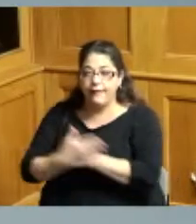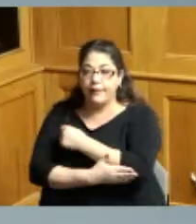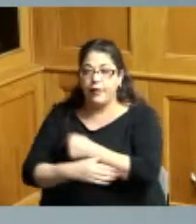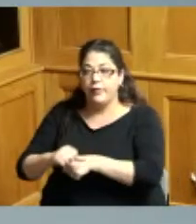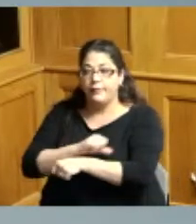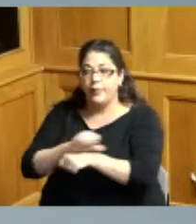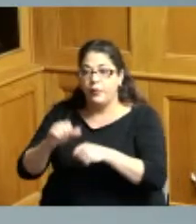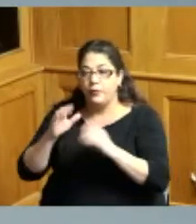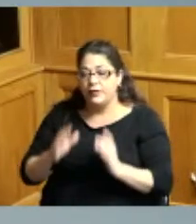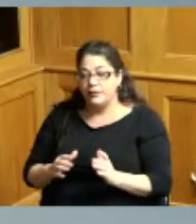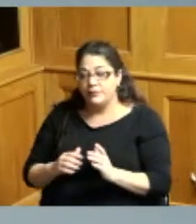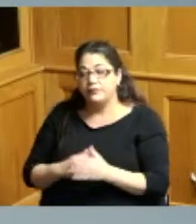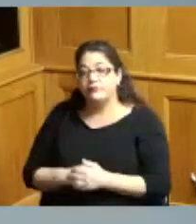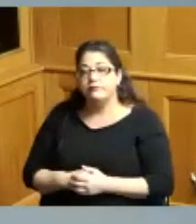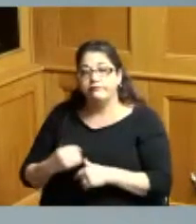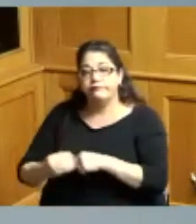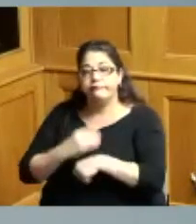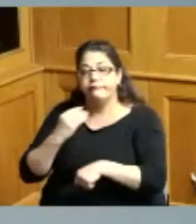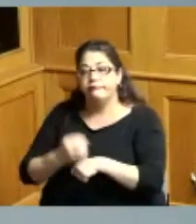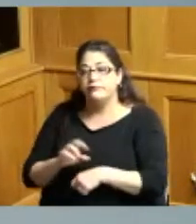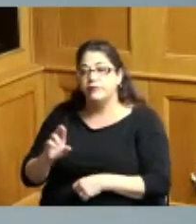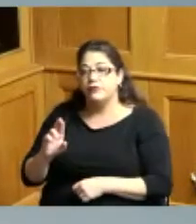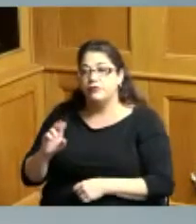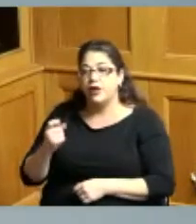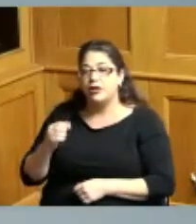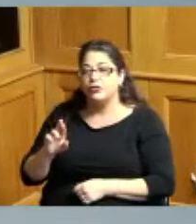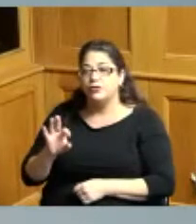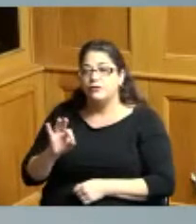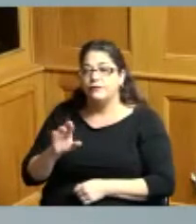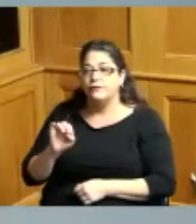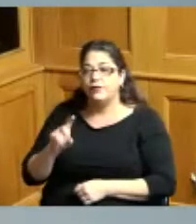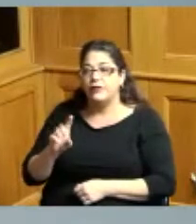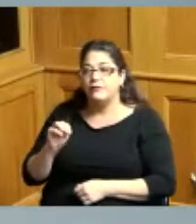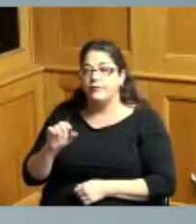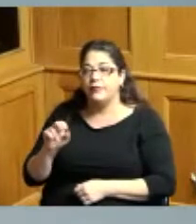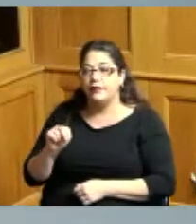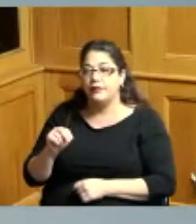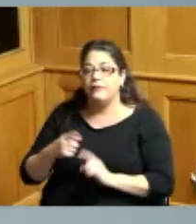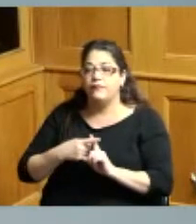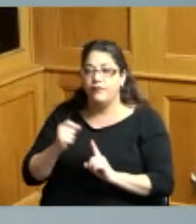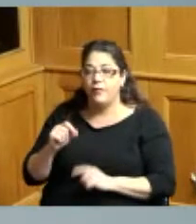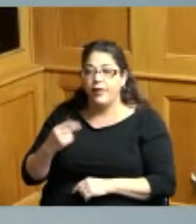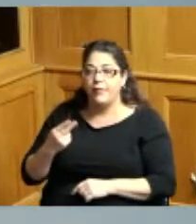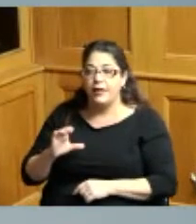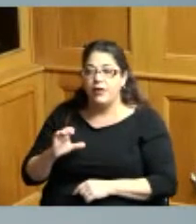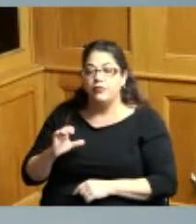and this Roger Friedman is here from the Hamilton County prosecutor's office if there is